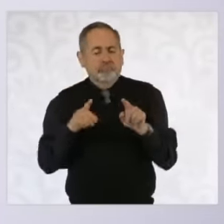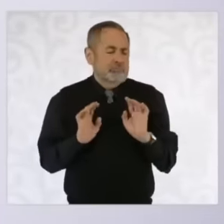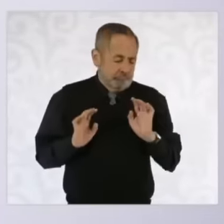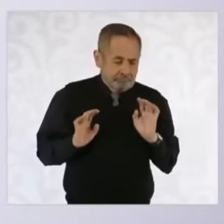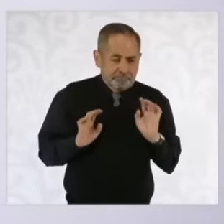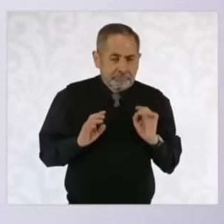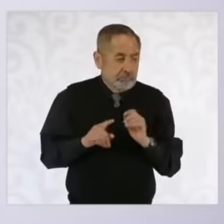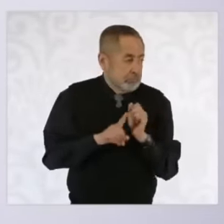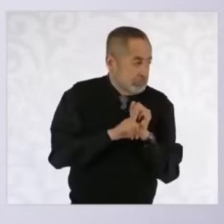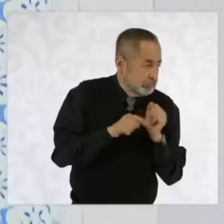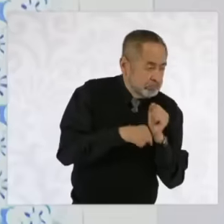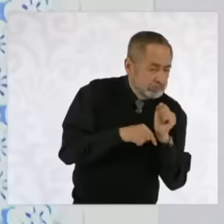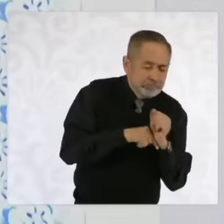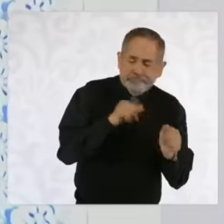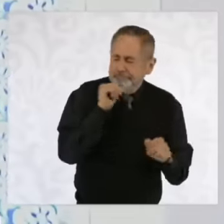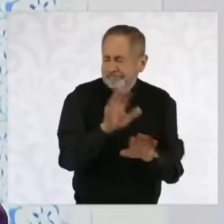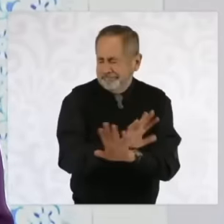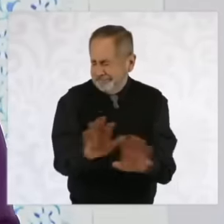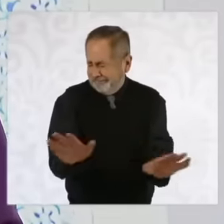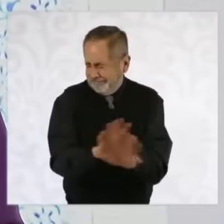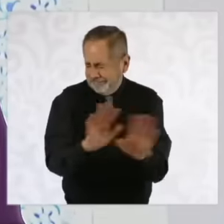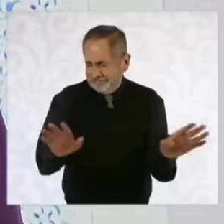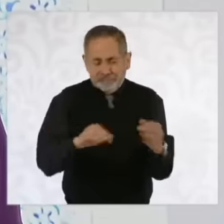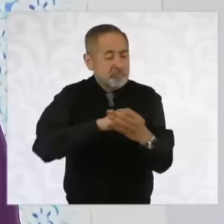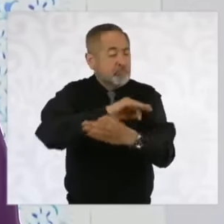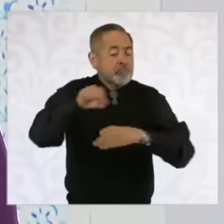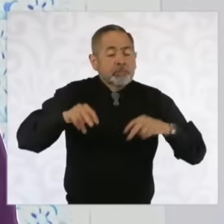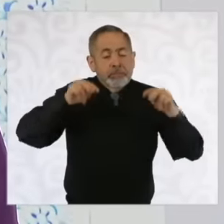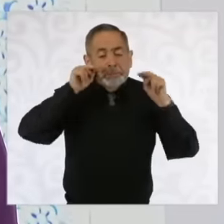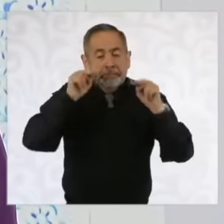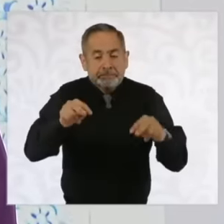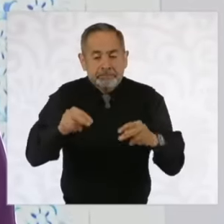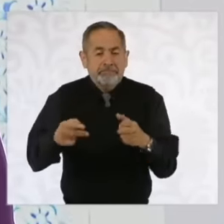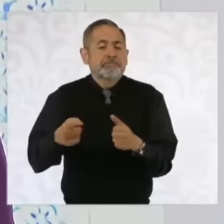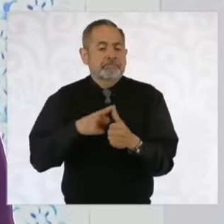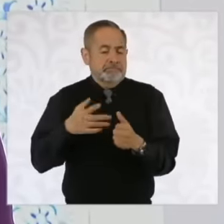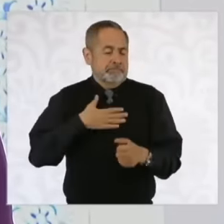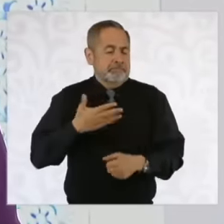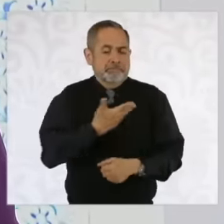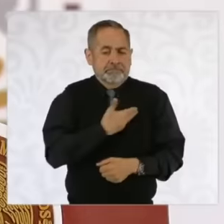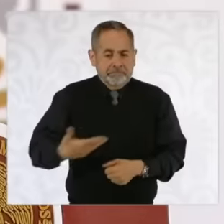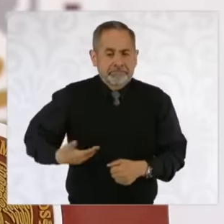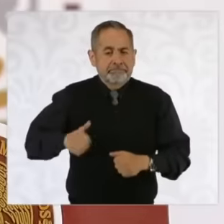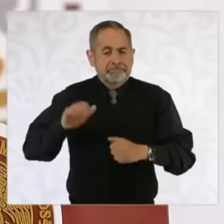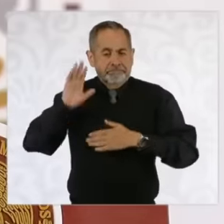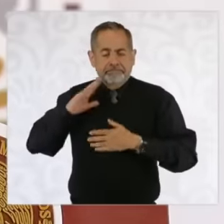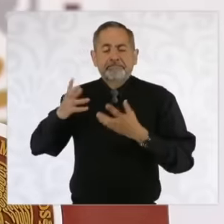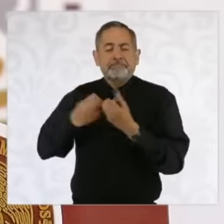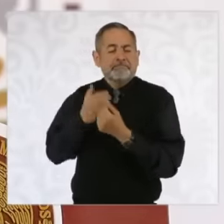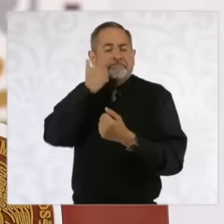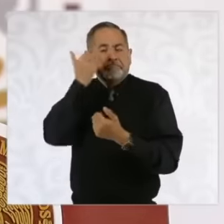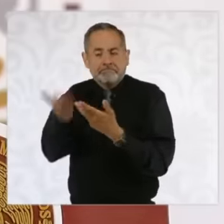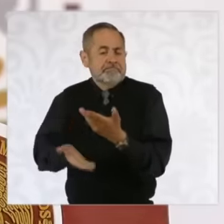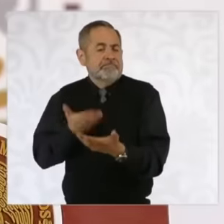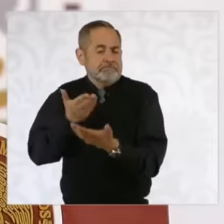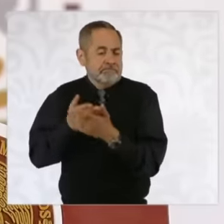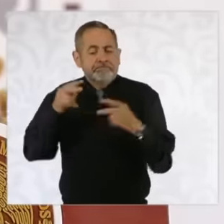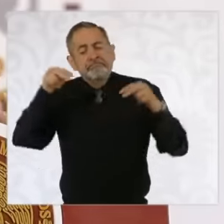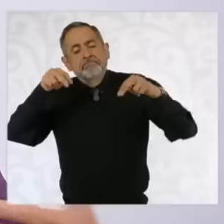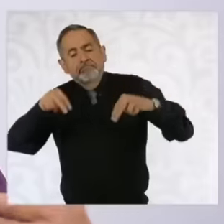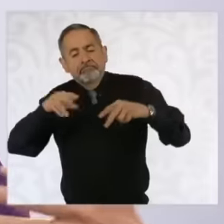the dark, that is on the part of the President's Executive, what we have proposed is to say if there are